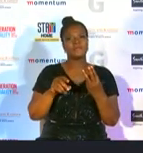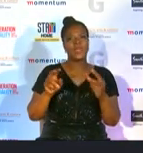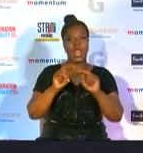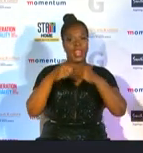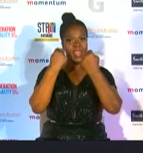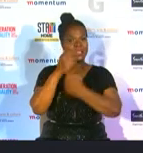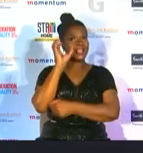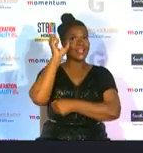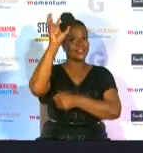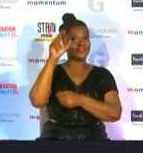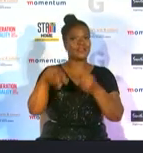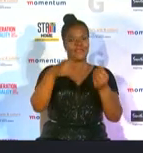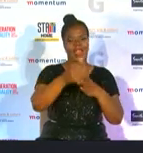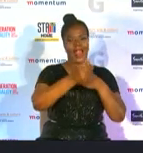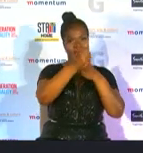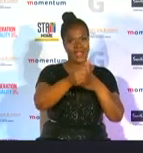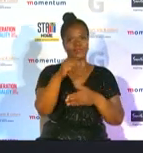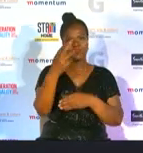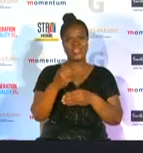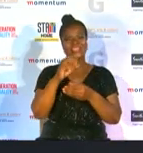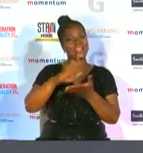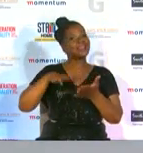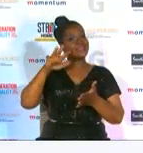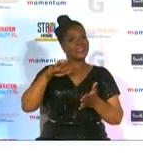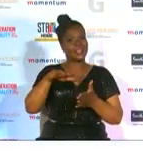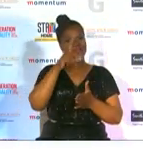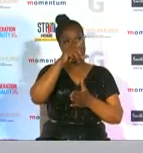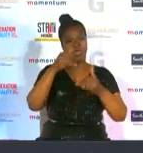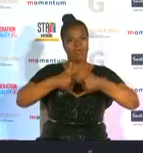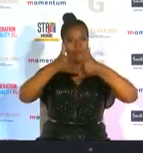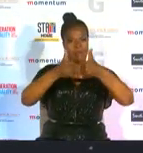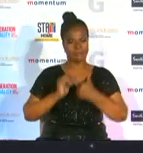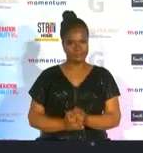to the 2019 africa netball cup title